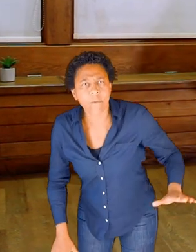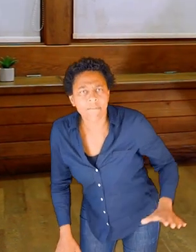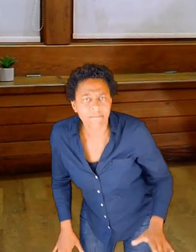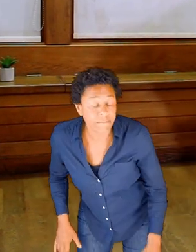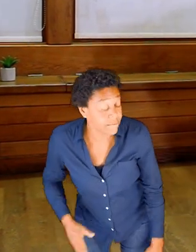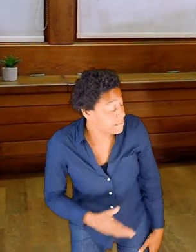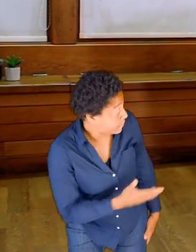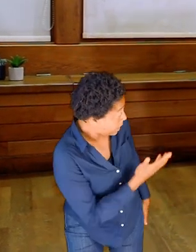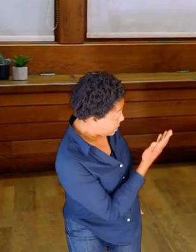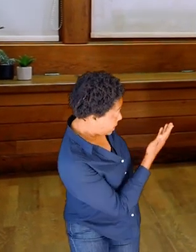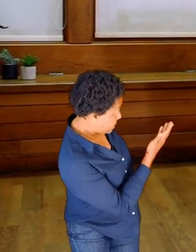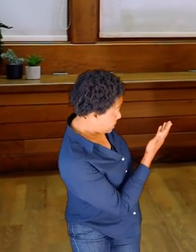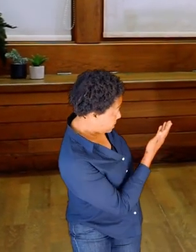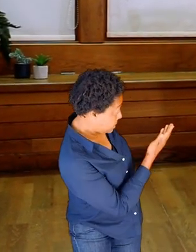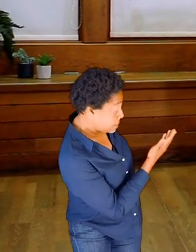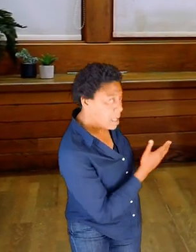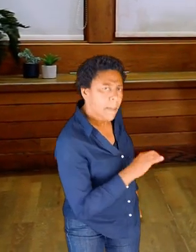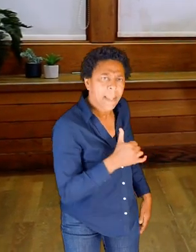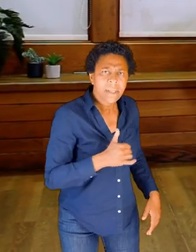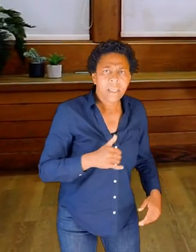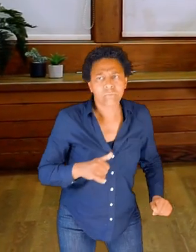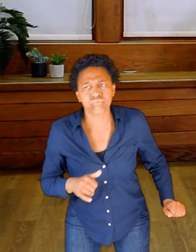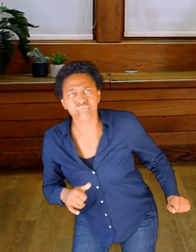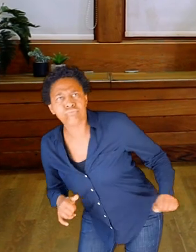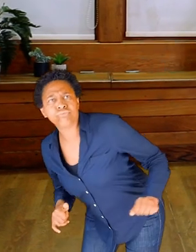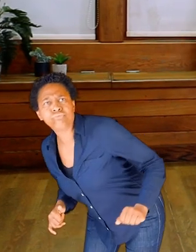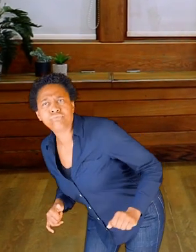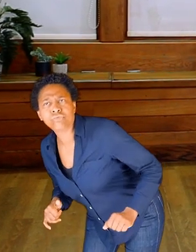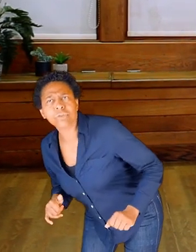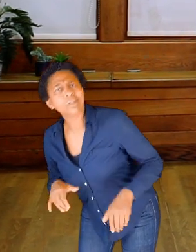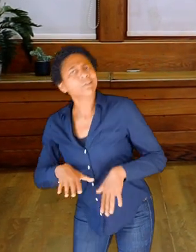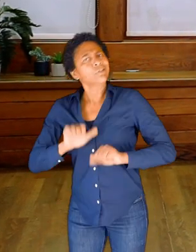feels more more like a dome.